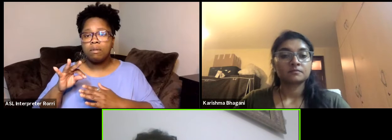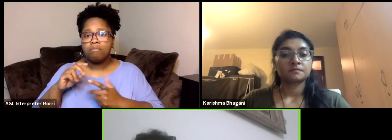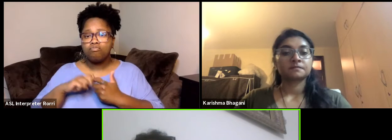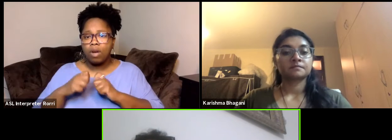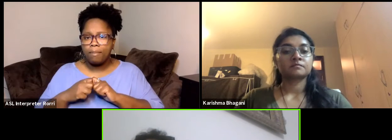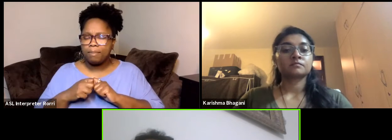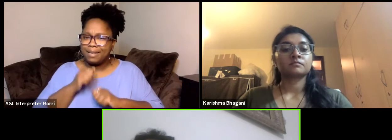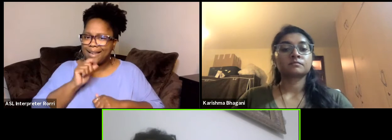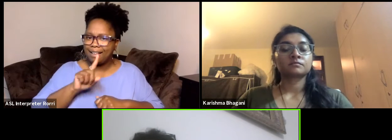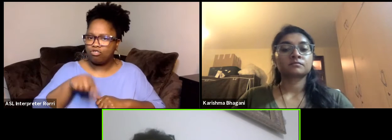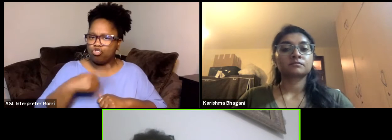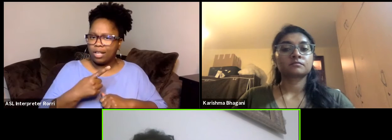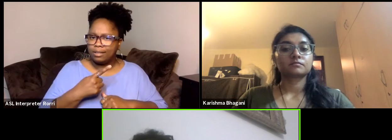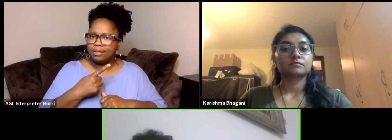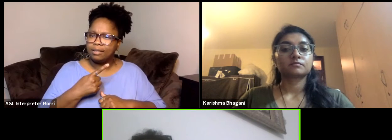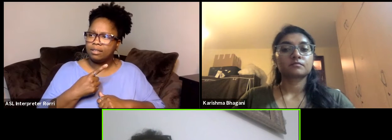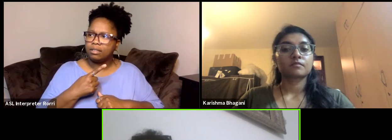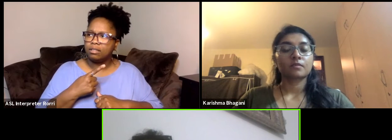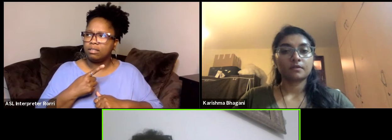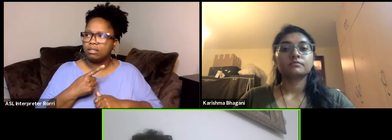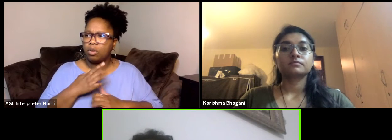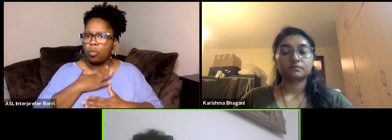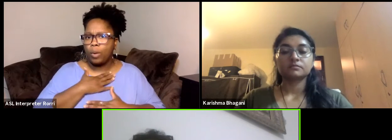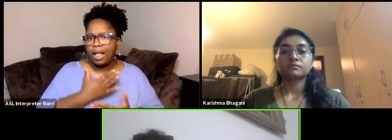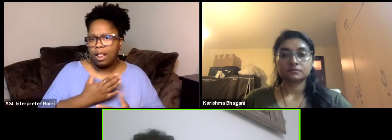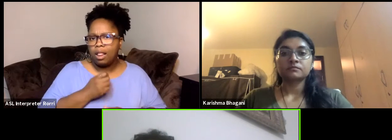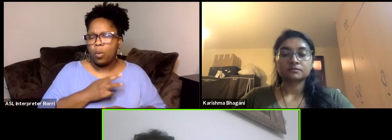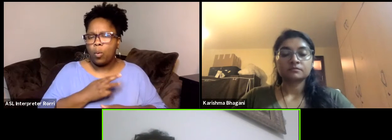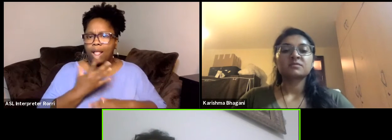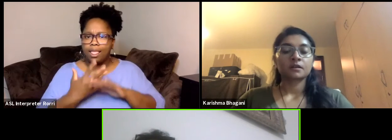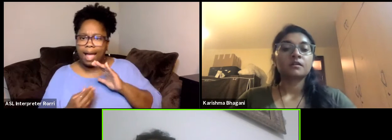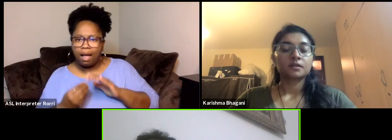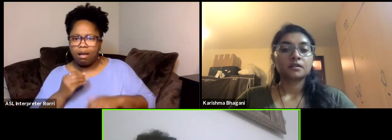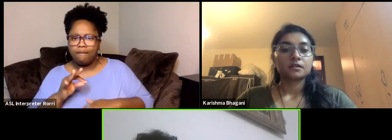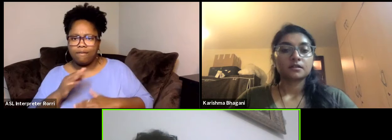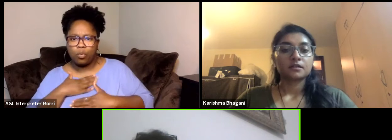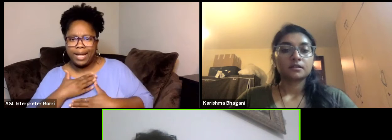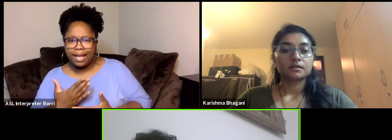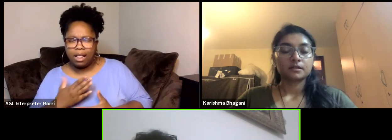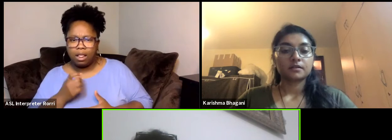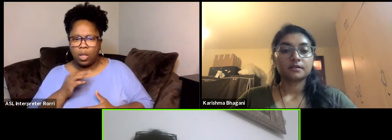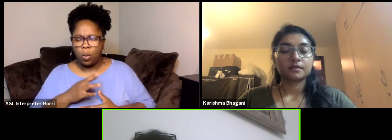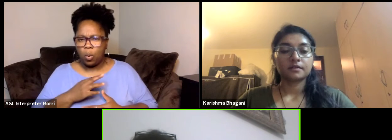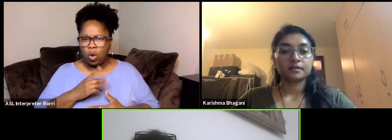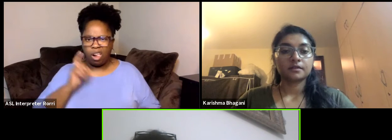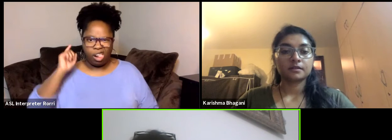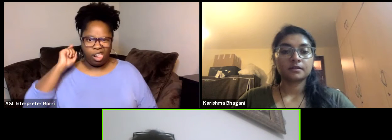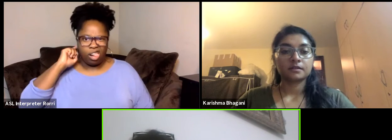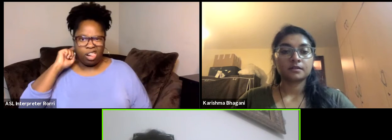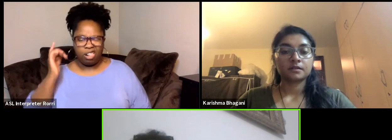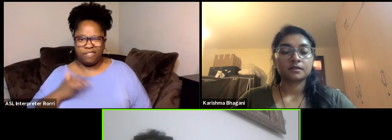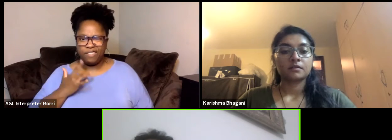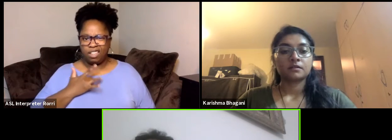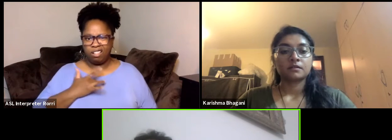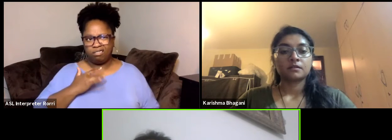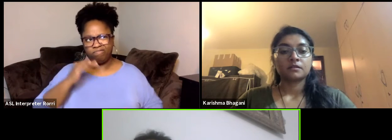or lack of a will or some kind of a complex of inferiority also there is this we have instilled